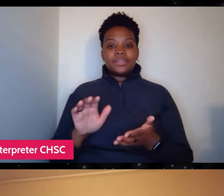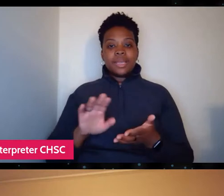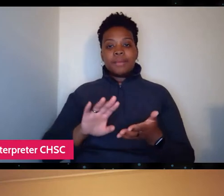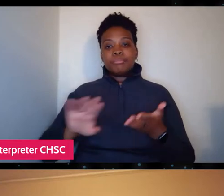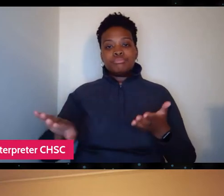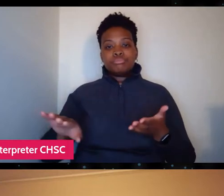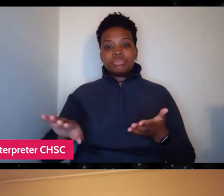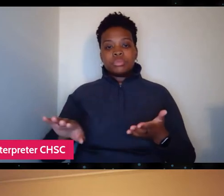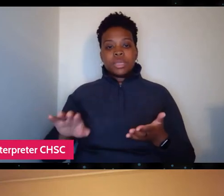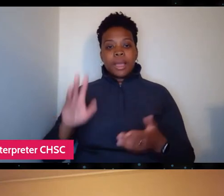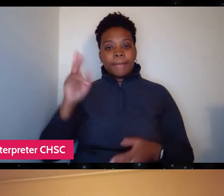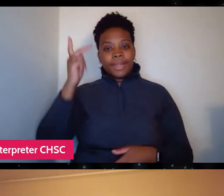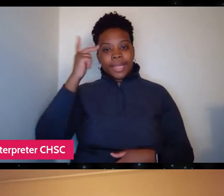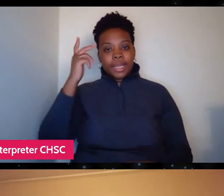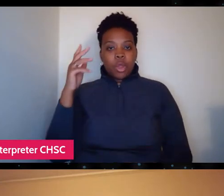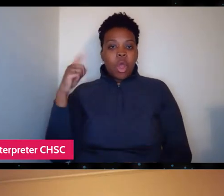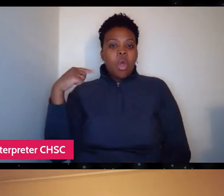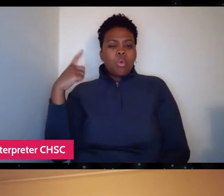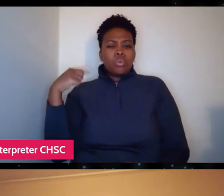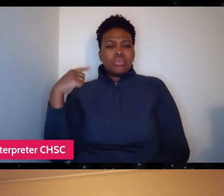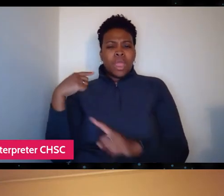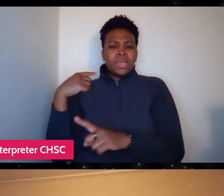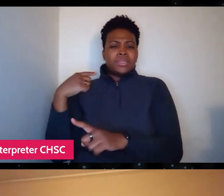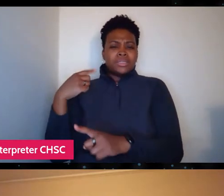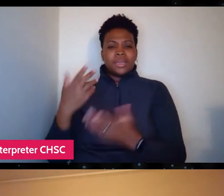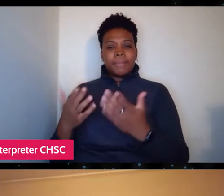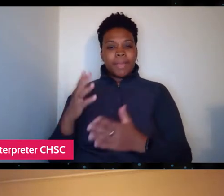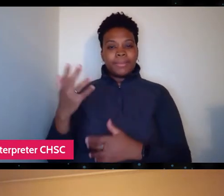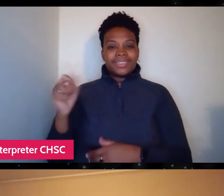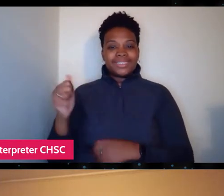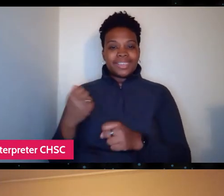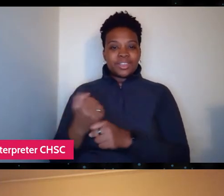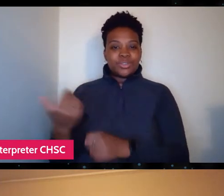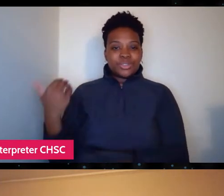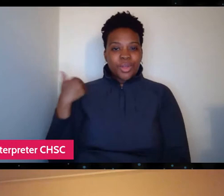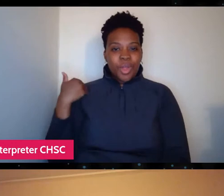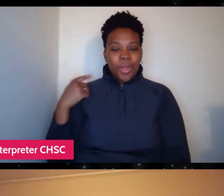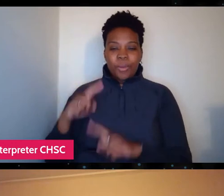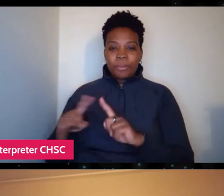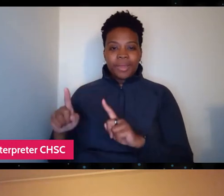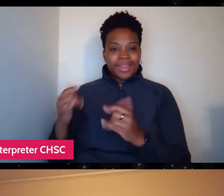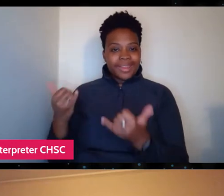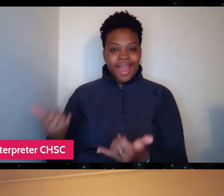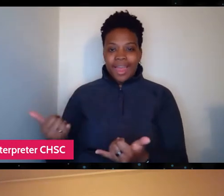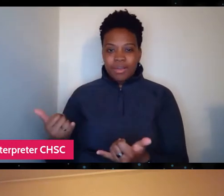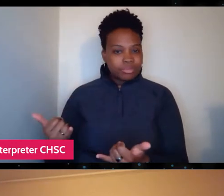in a way it might have done in a 10 years ago. So I'm hopeful for change.